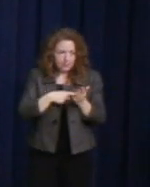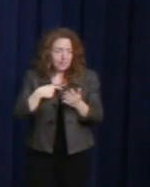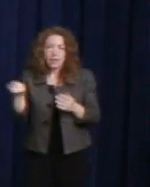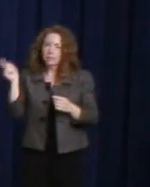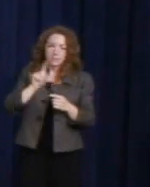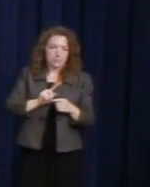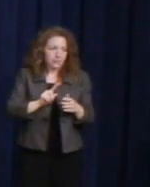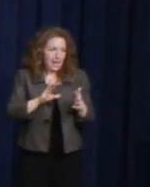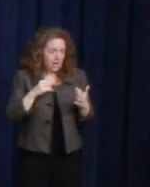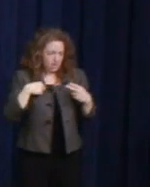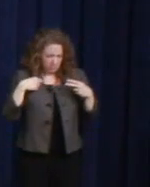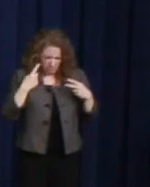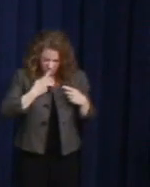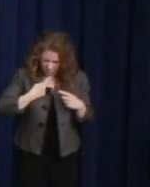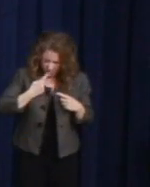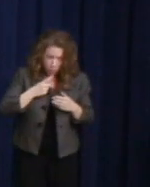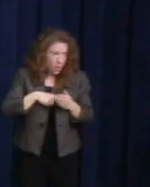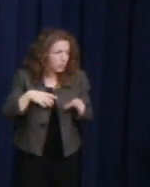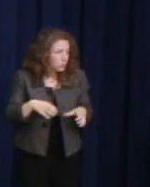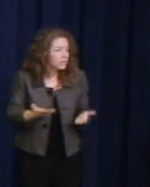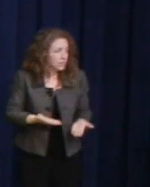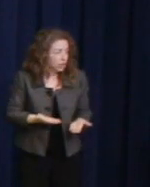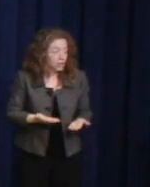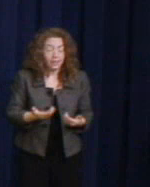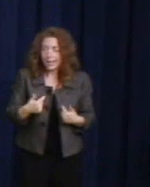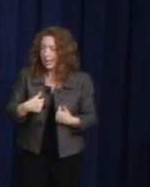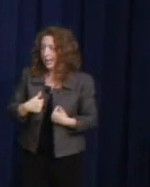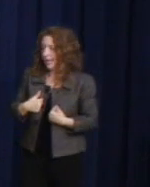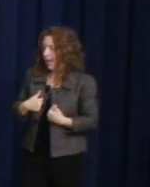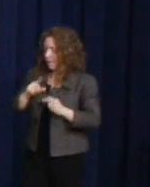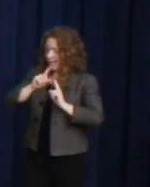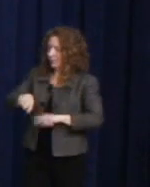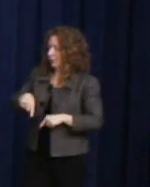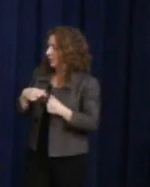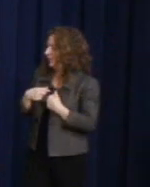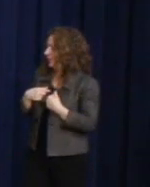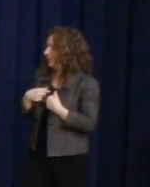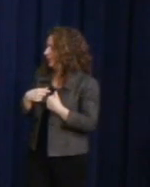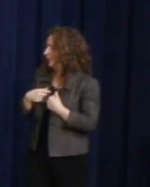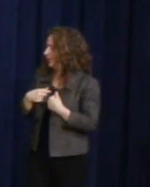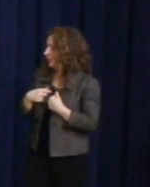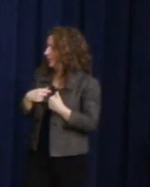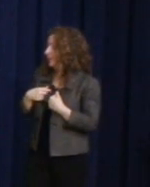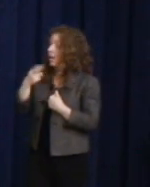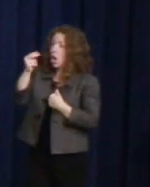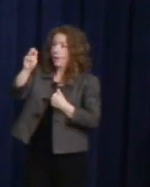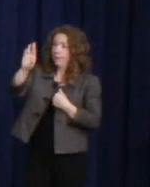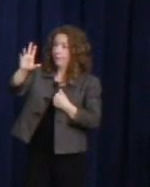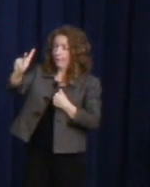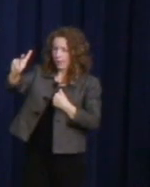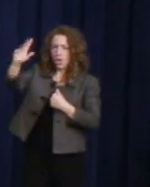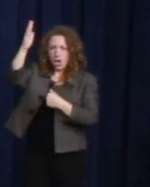I am answering that calling that Harvey Milk has put out for all of us and the calling